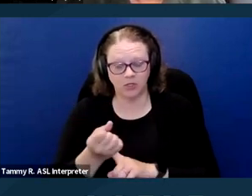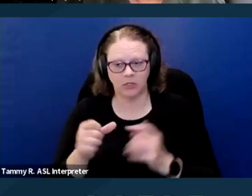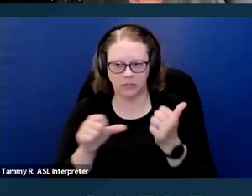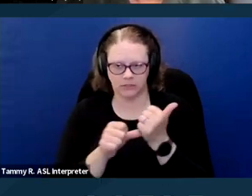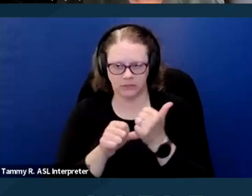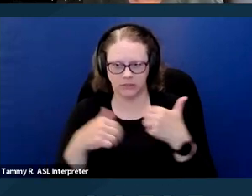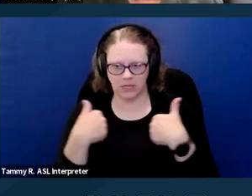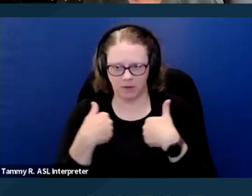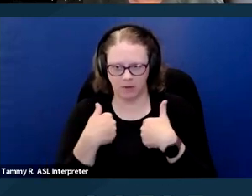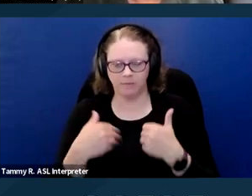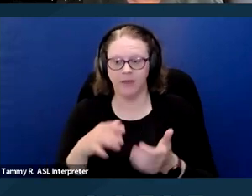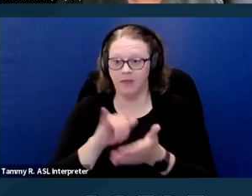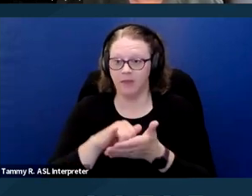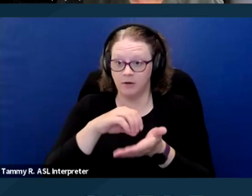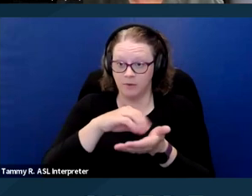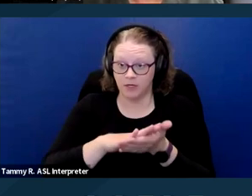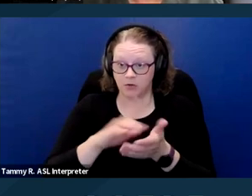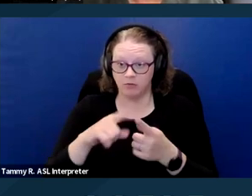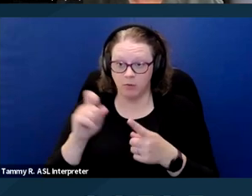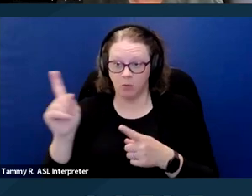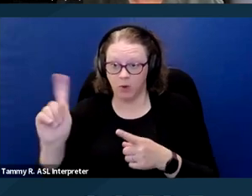So that documentation can come from a variety of places,